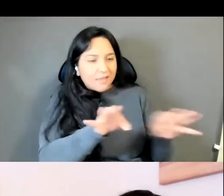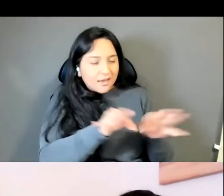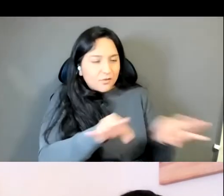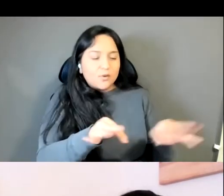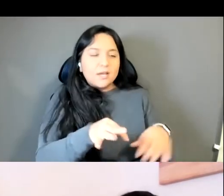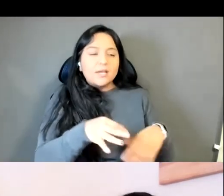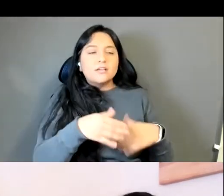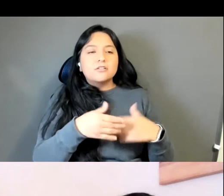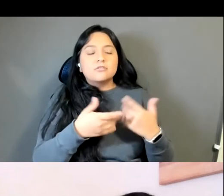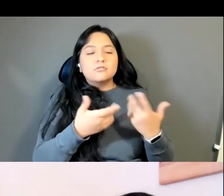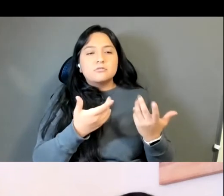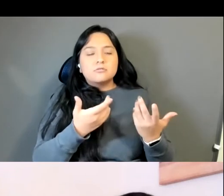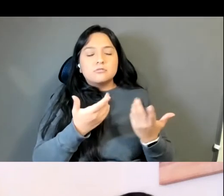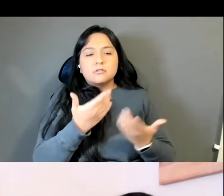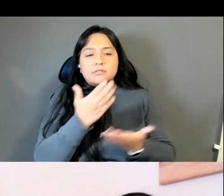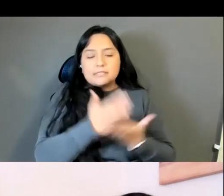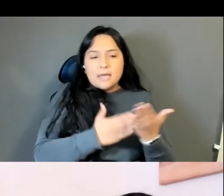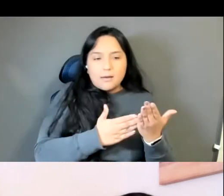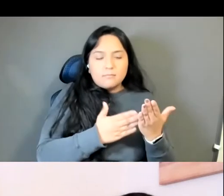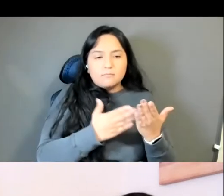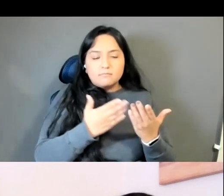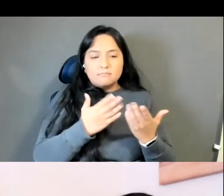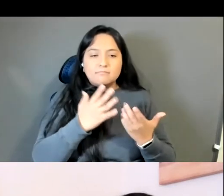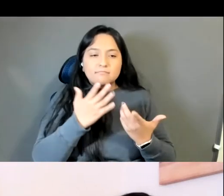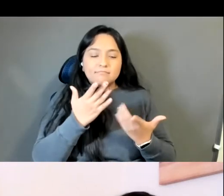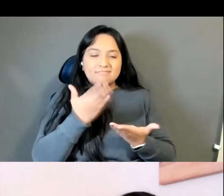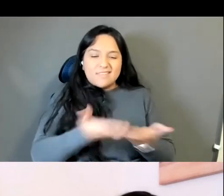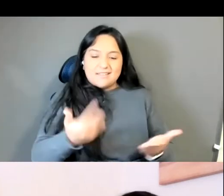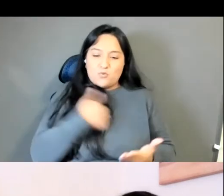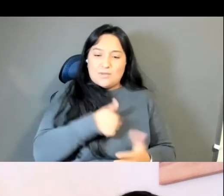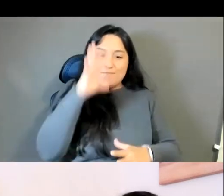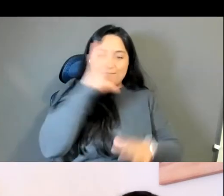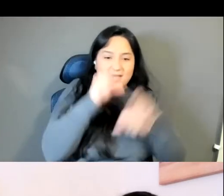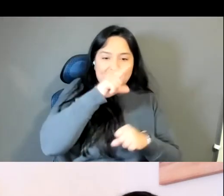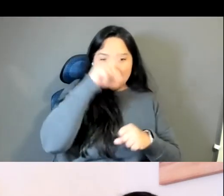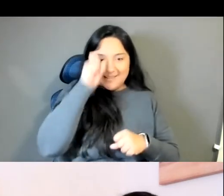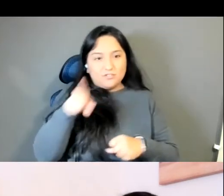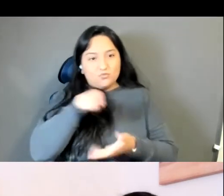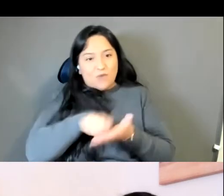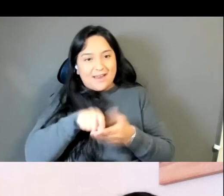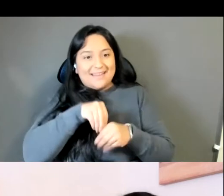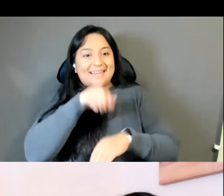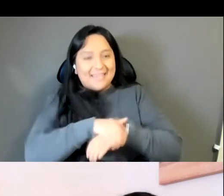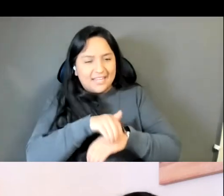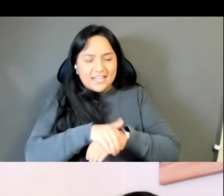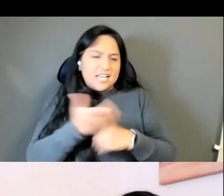able to go because we are reading in English and you are writing in English so I would love to hear you talk about that I'd love.